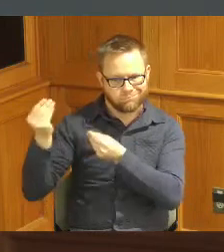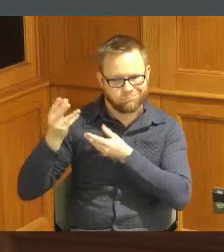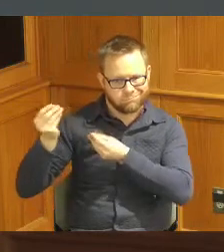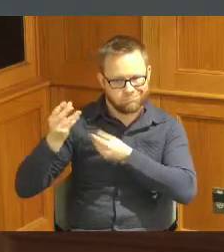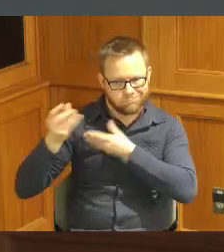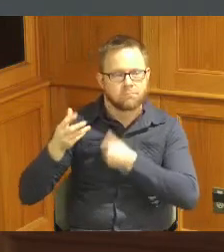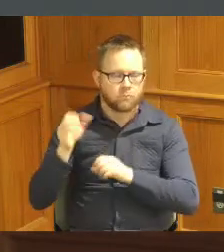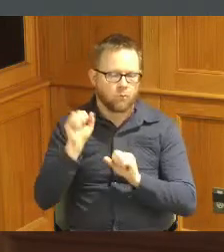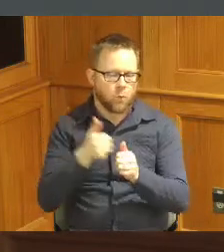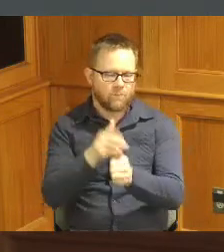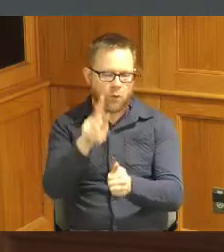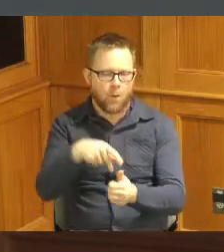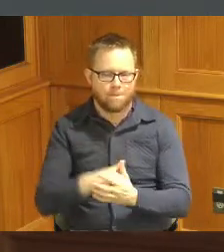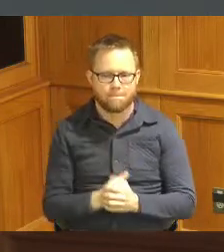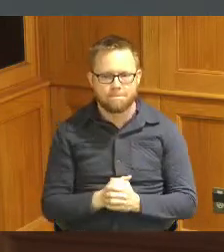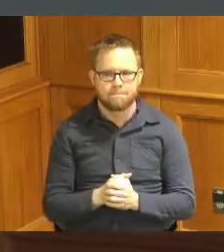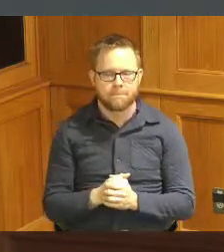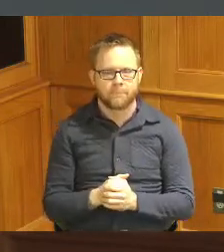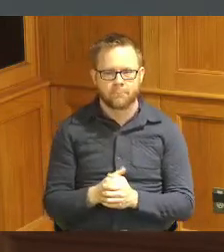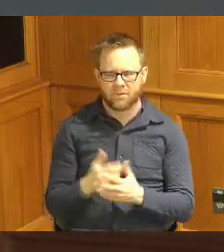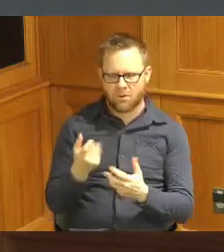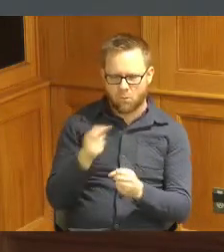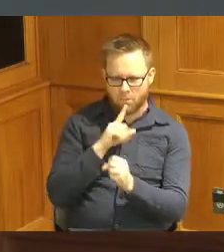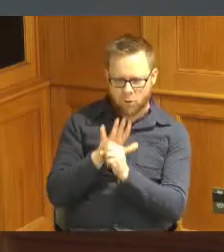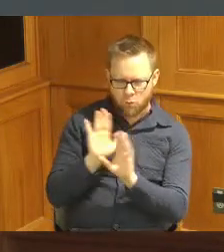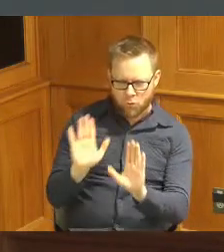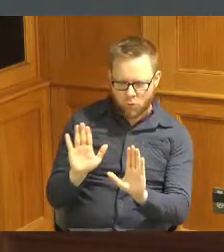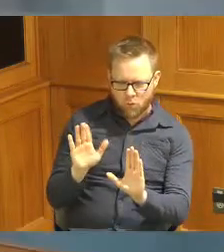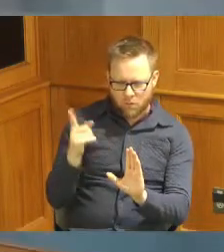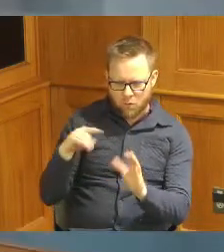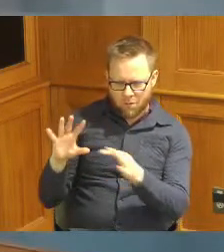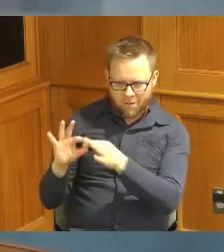can follow up on that yeah I just want to make sure you guys are connected with us and we can